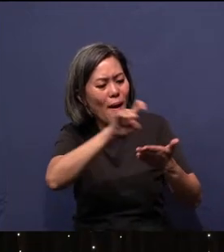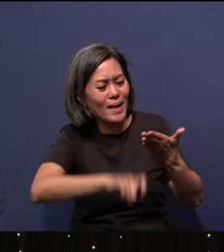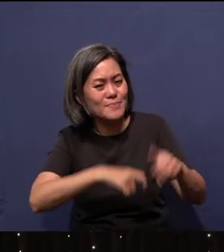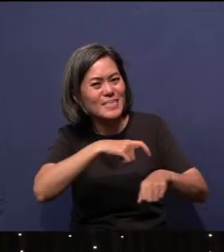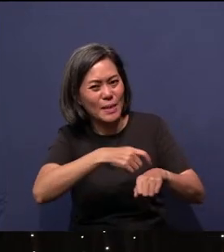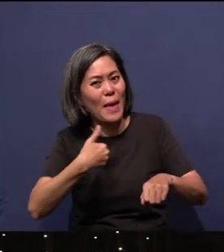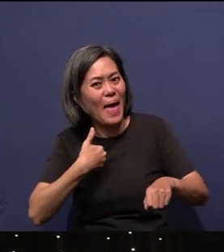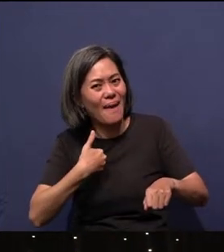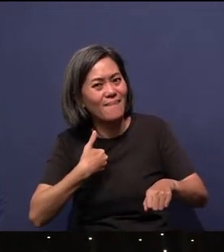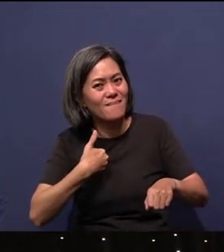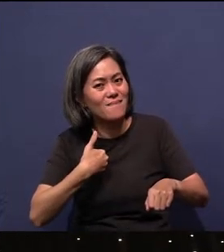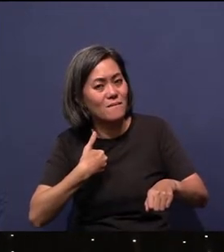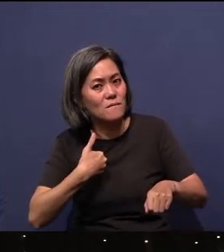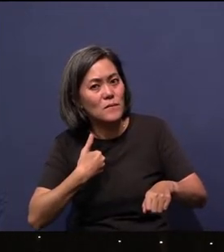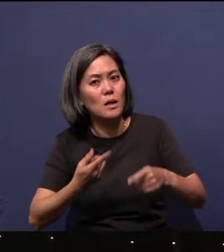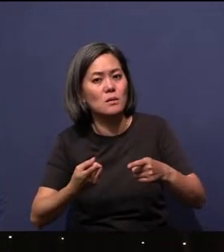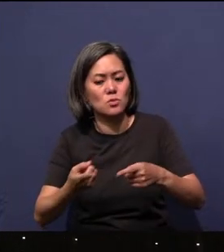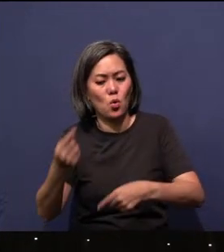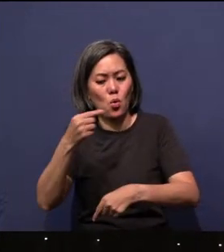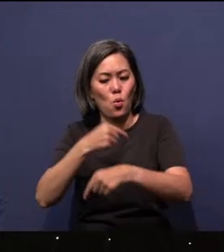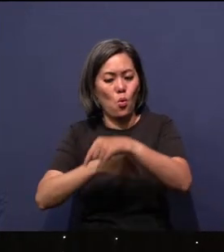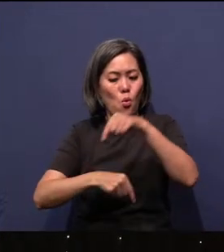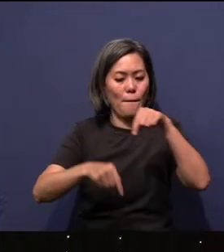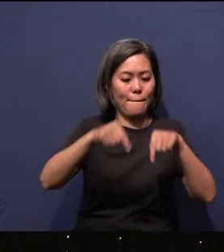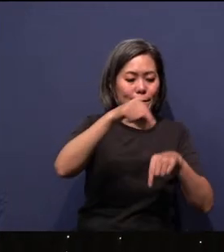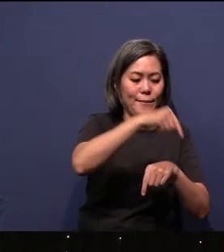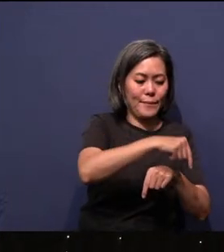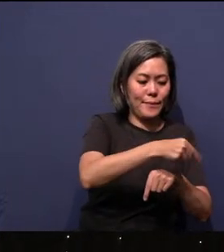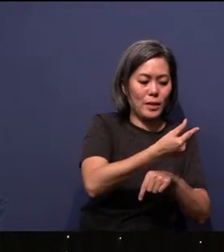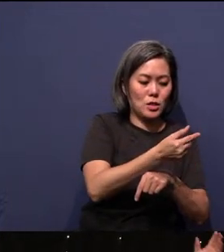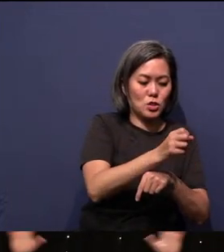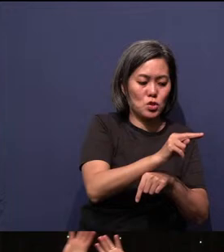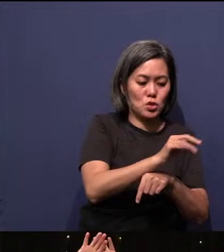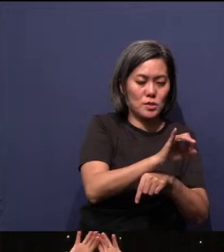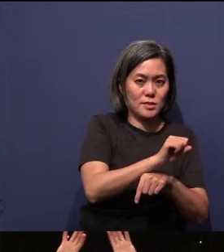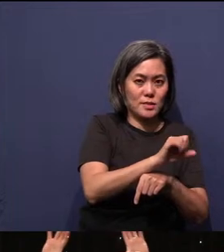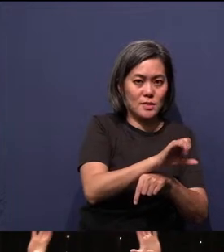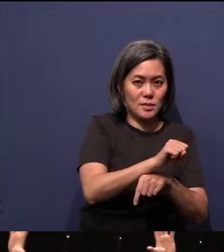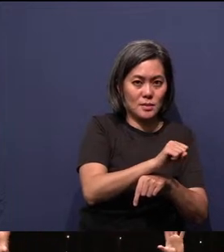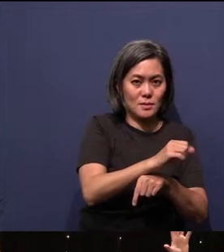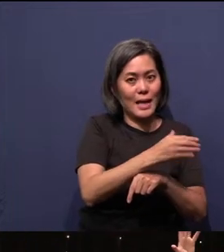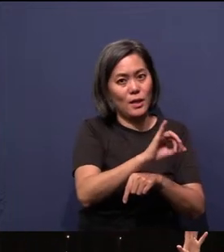So let's go back to the book of Genesis / John. God who made the heavens and